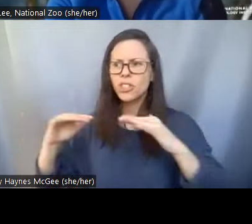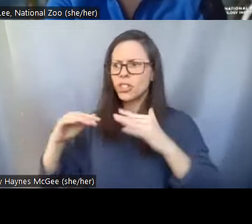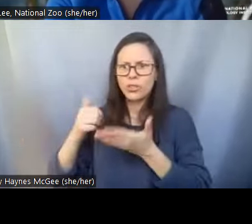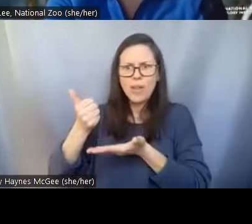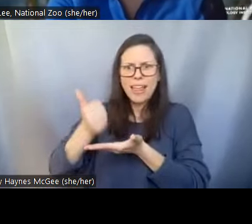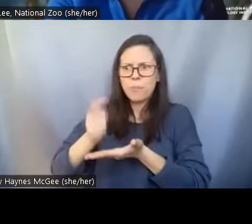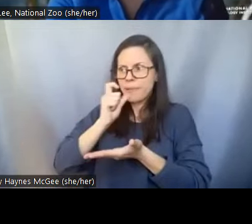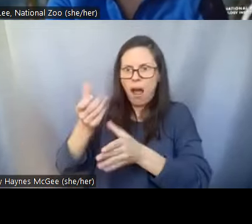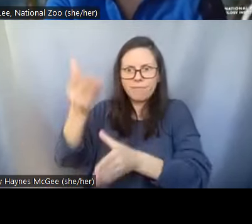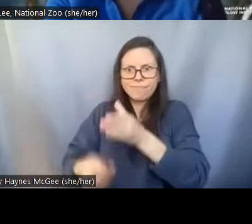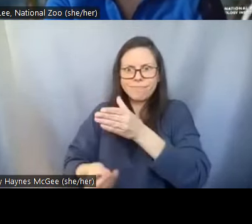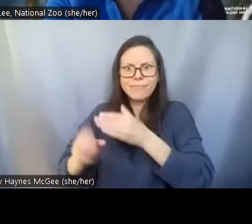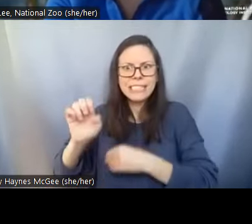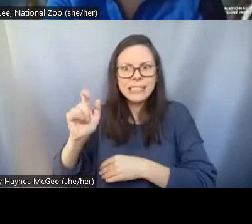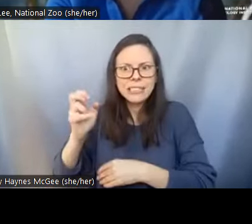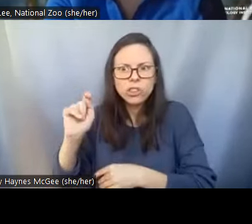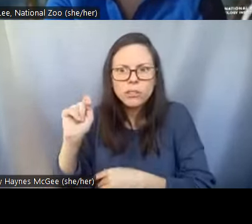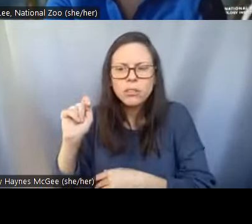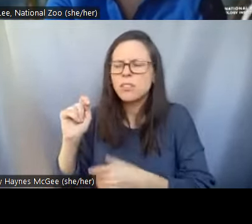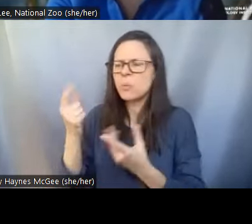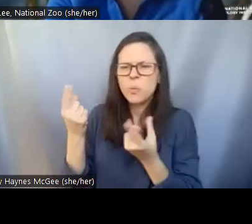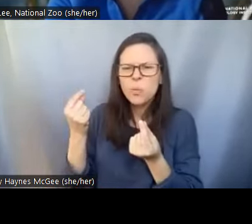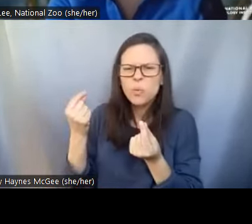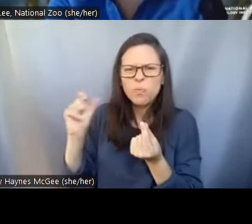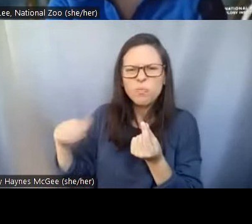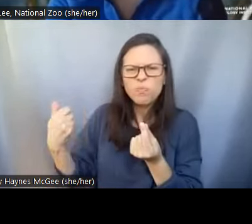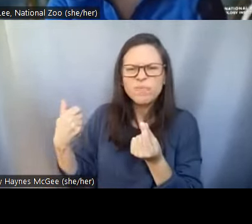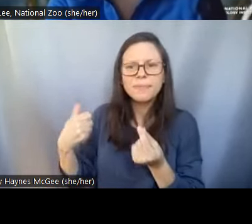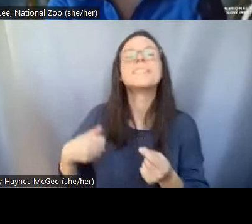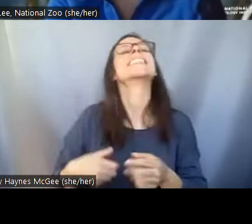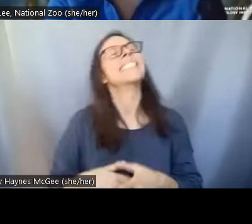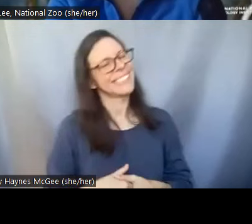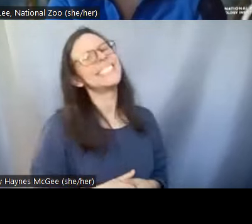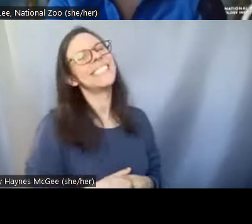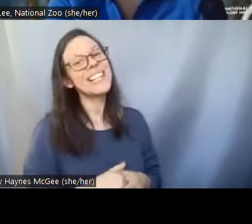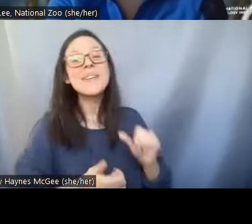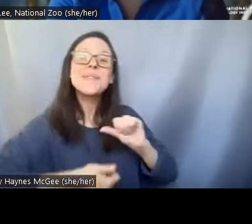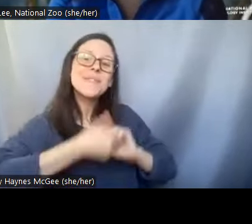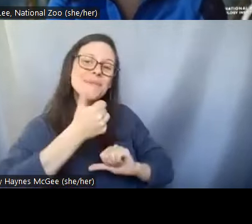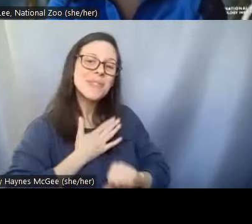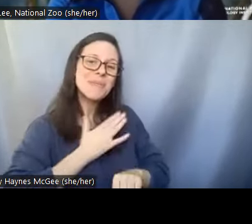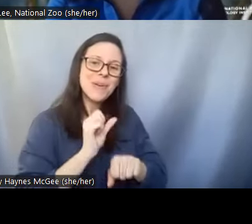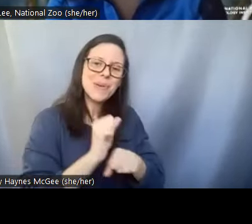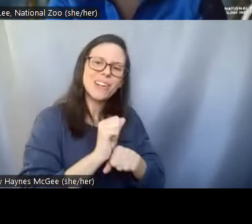Pei-Chih: Yeah, so even though most of my work we are working a lot with domestic cat but we